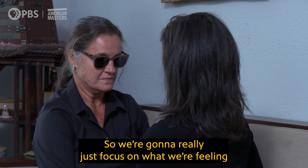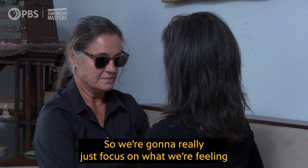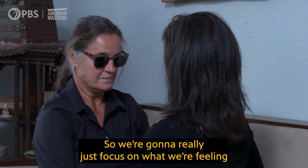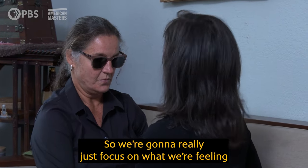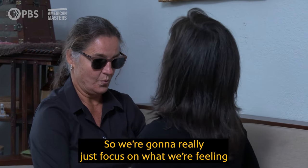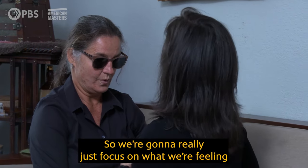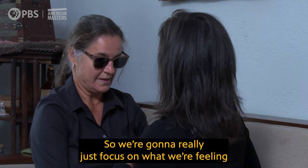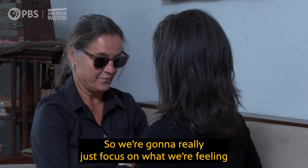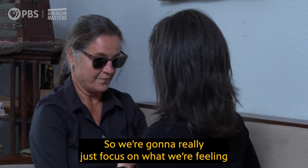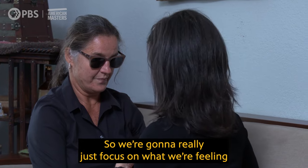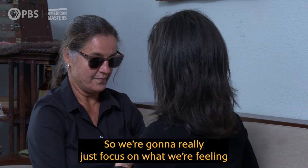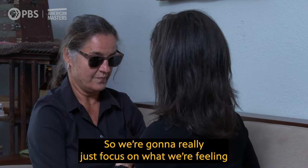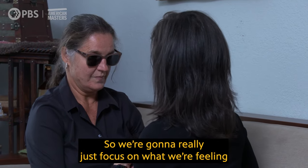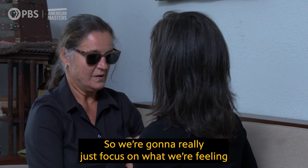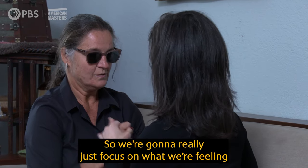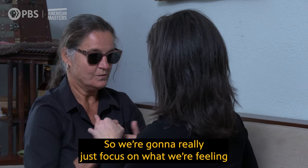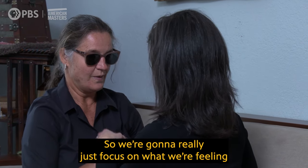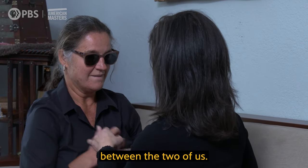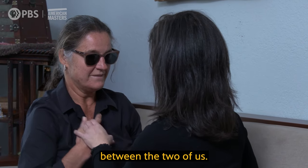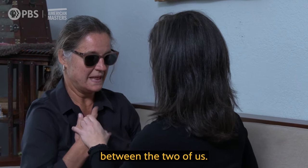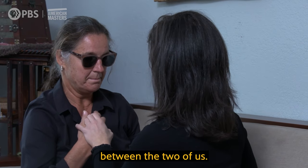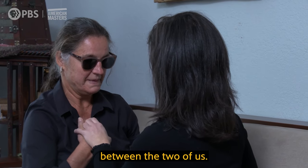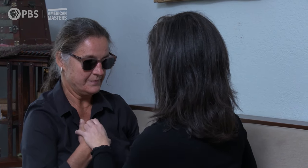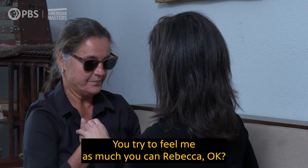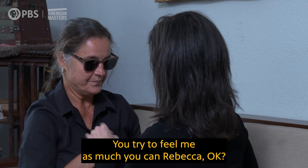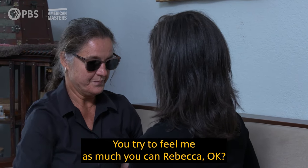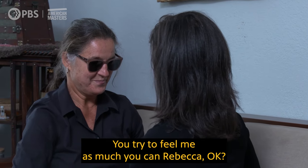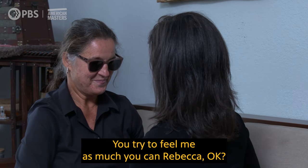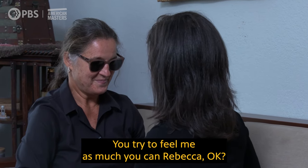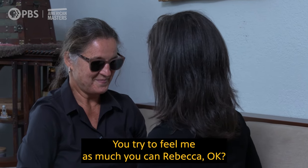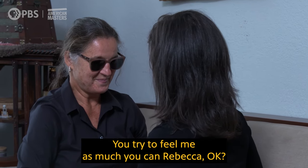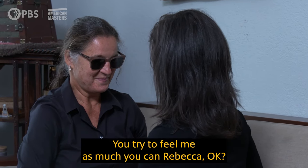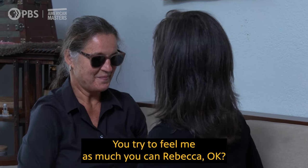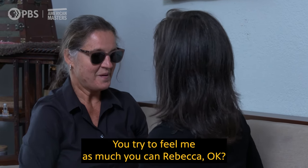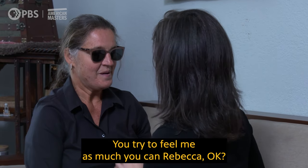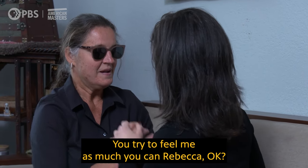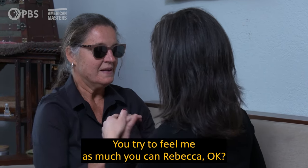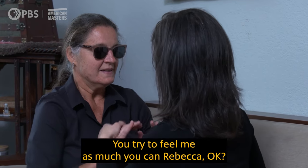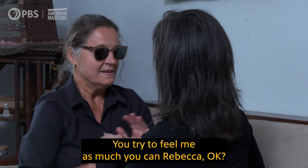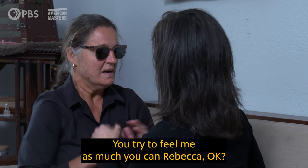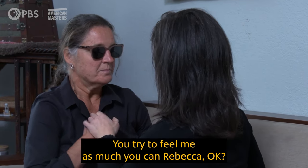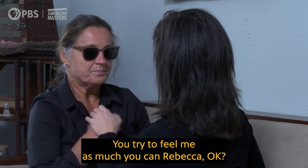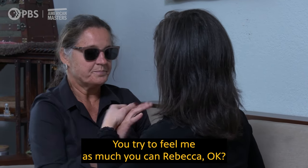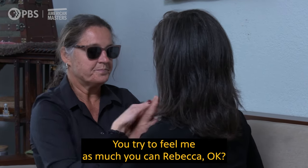So we’re gonna really just focus on what we’re feeling between the two of us. You try to feel me as much you can Rebecca, OK?